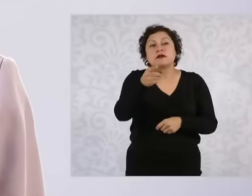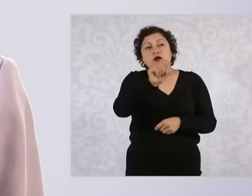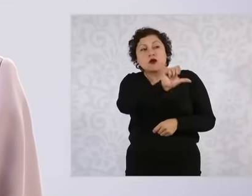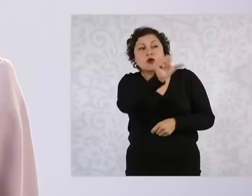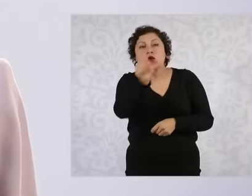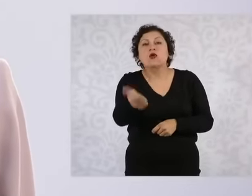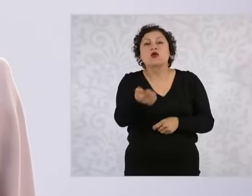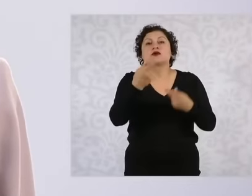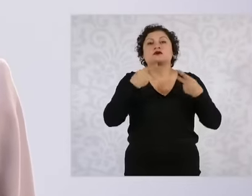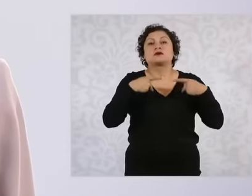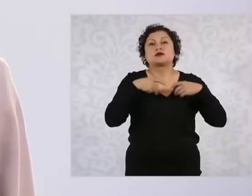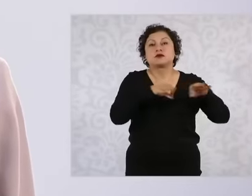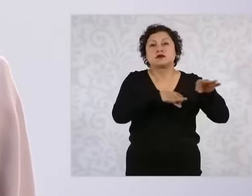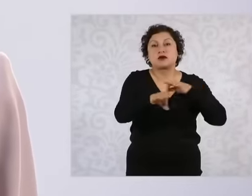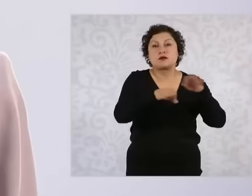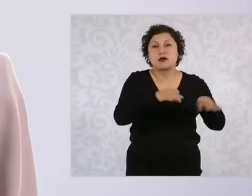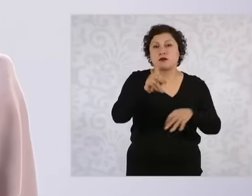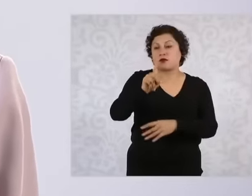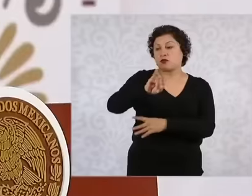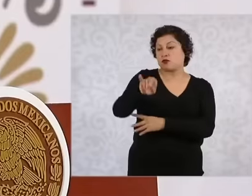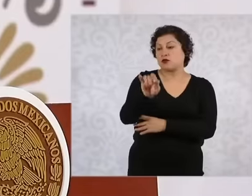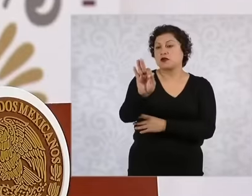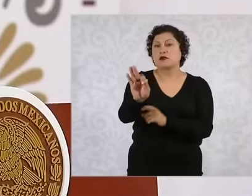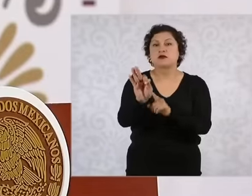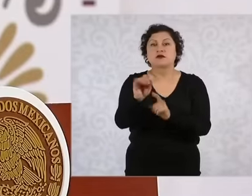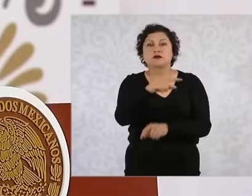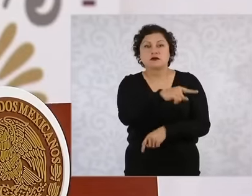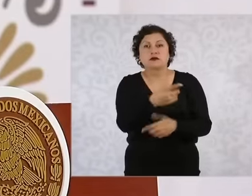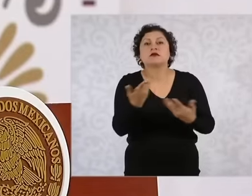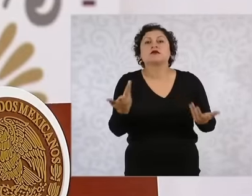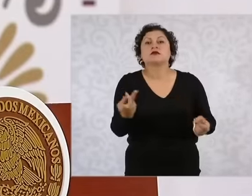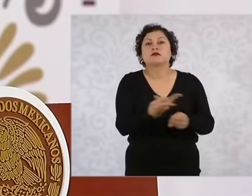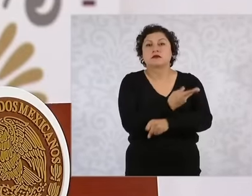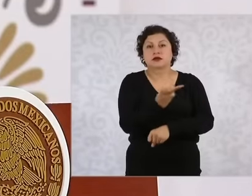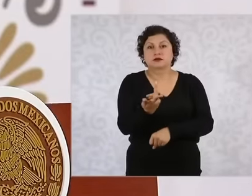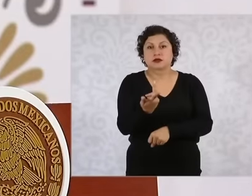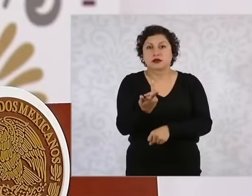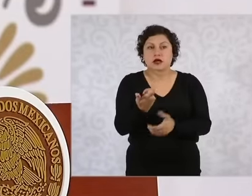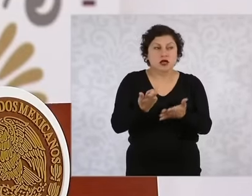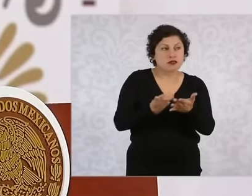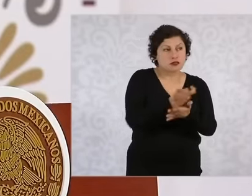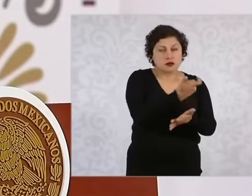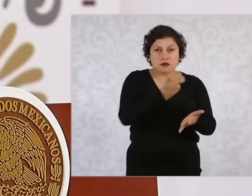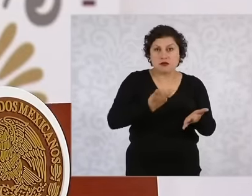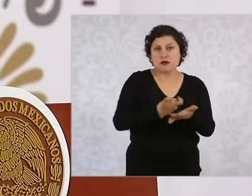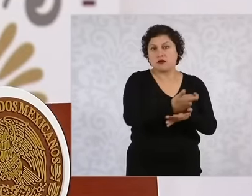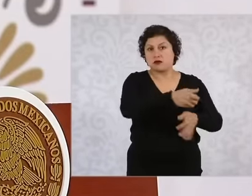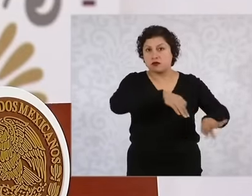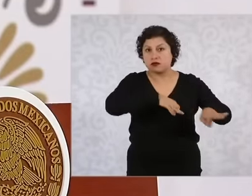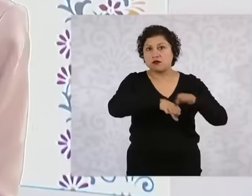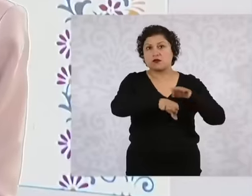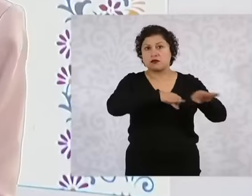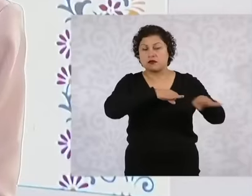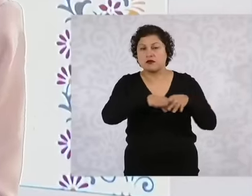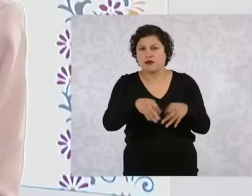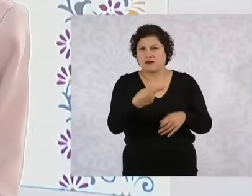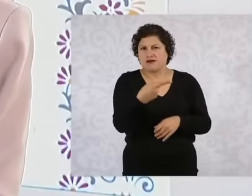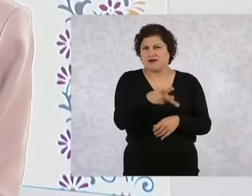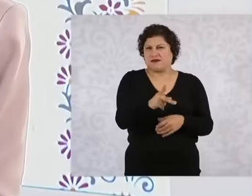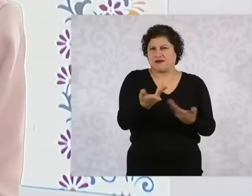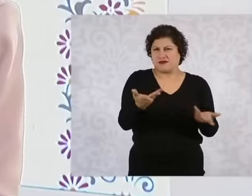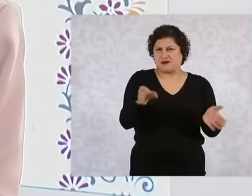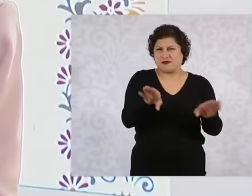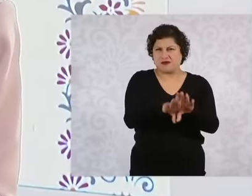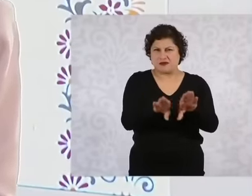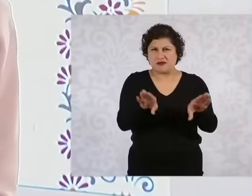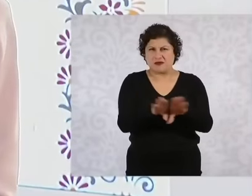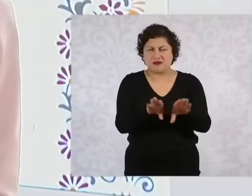Unemployment Because all their rights, their salaries, benefits, complements to the salary that